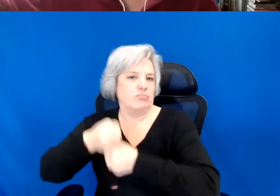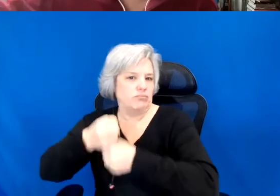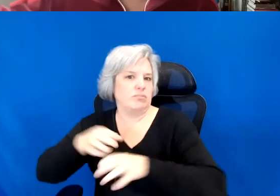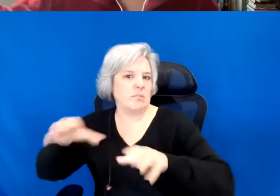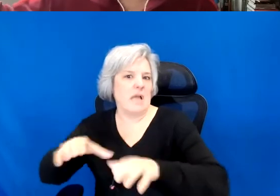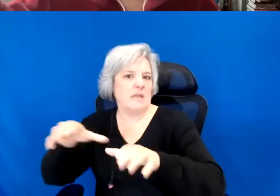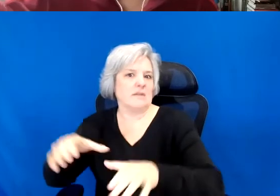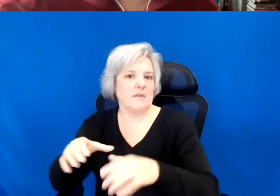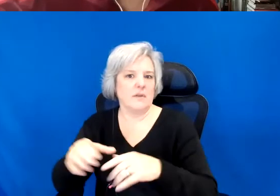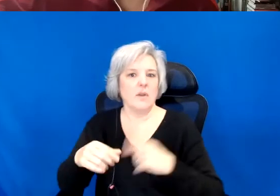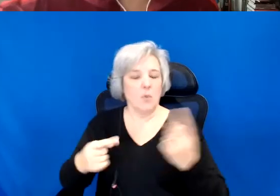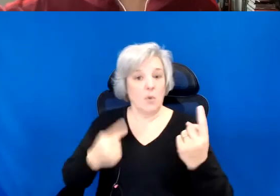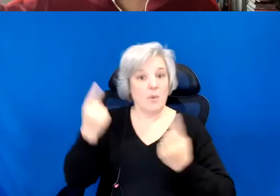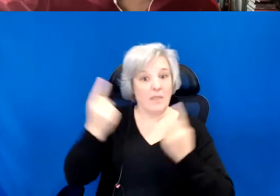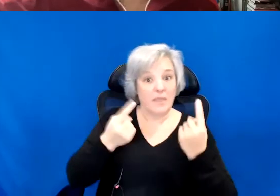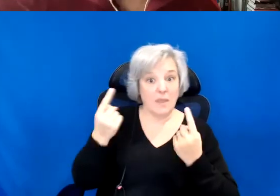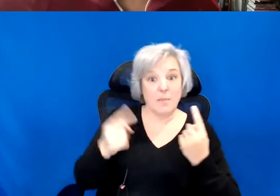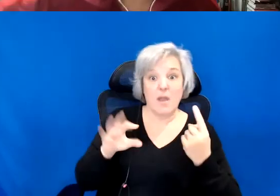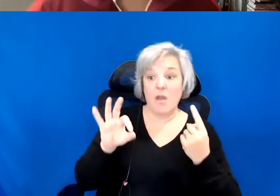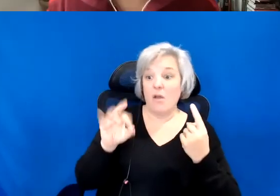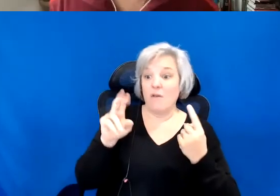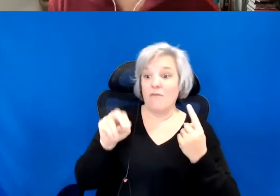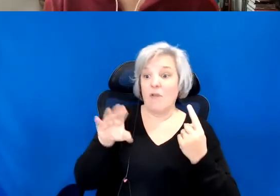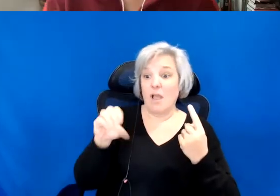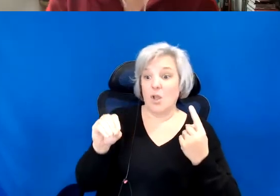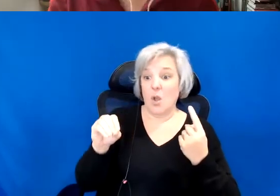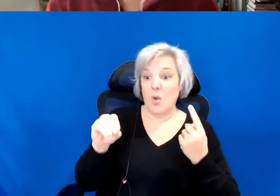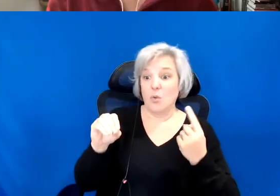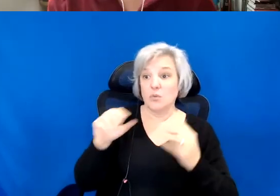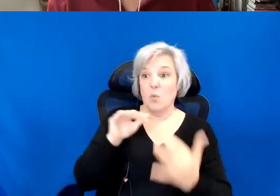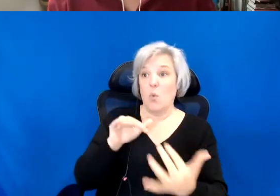of the Franco's Warren read his poems. That is very deep in the what I am doing.